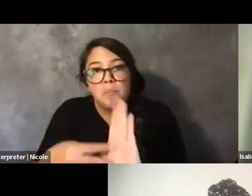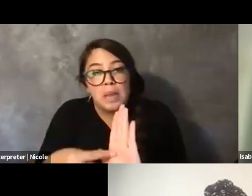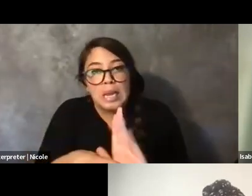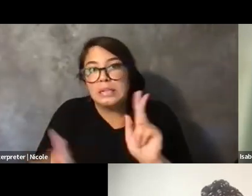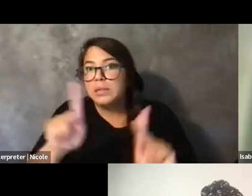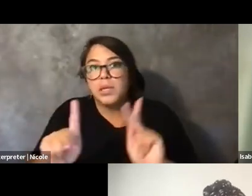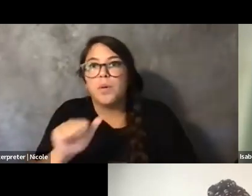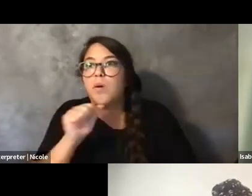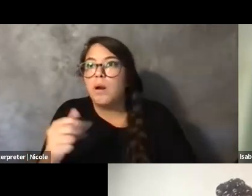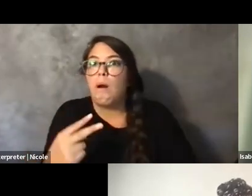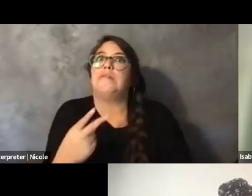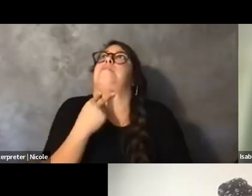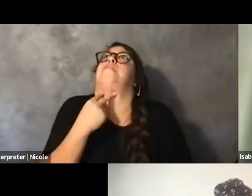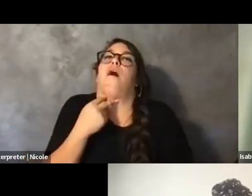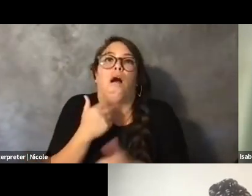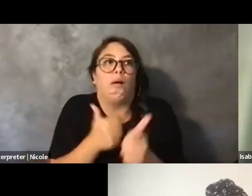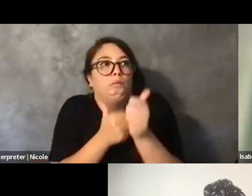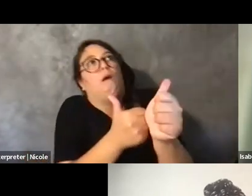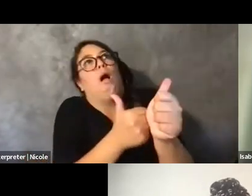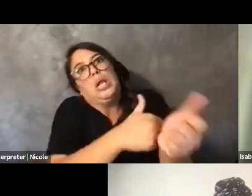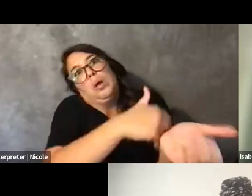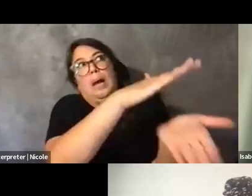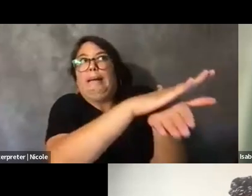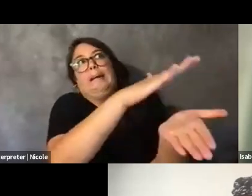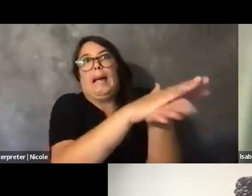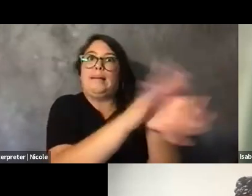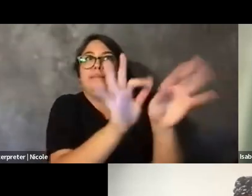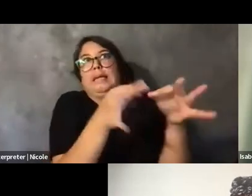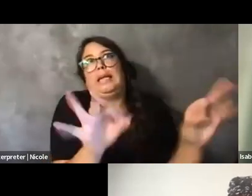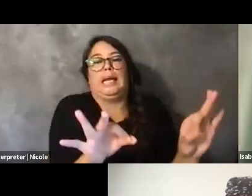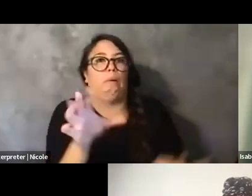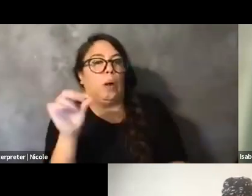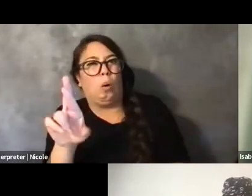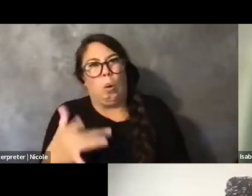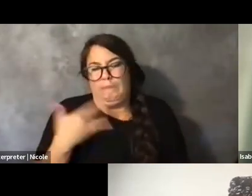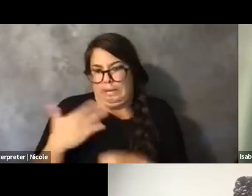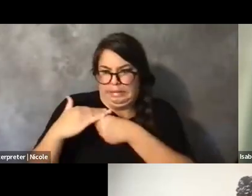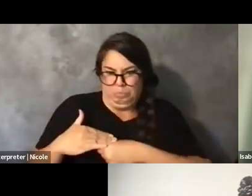to the academic language or feeling like they have to write something that has